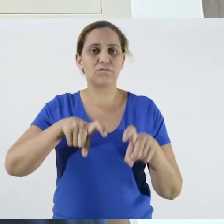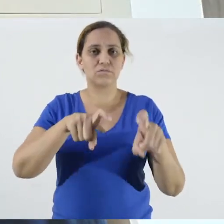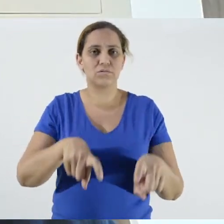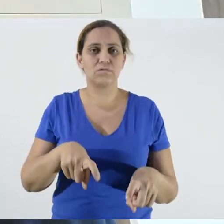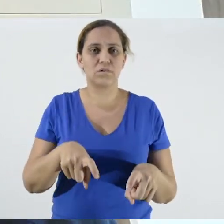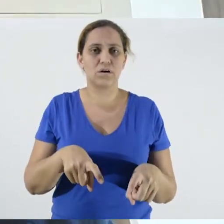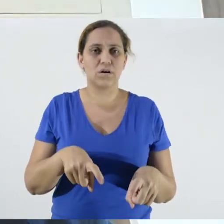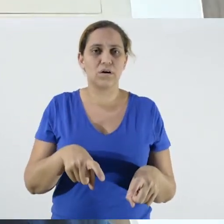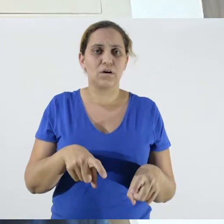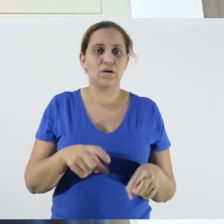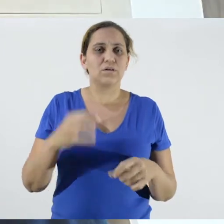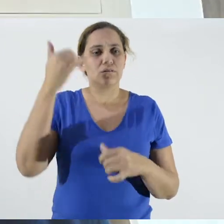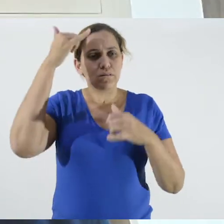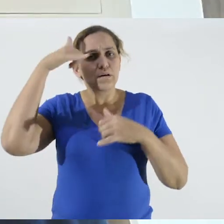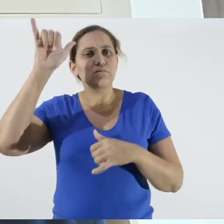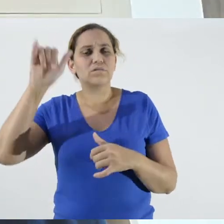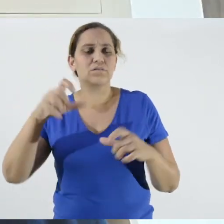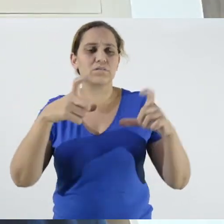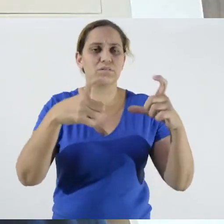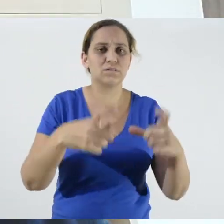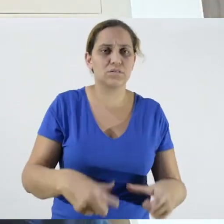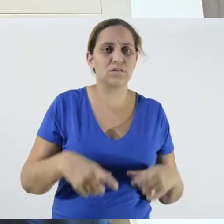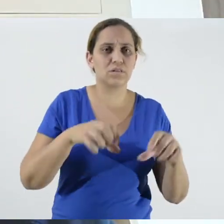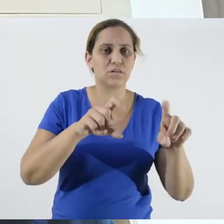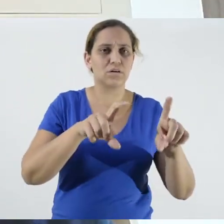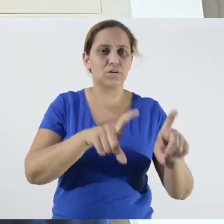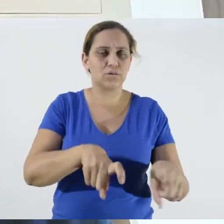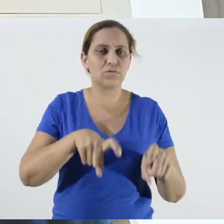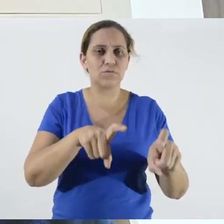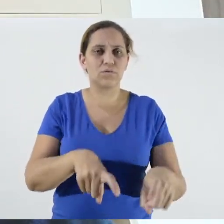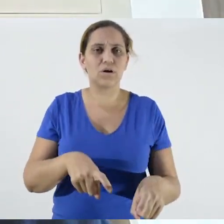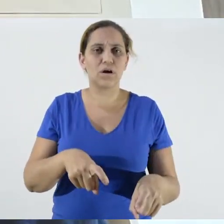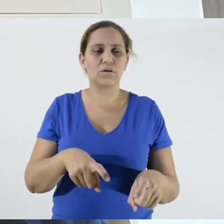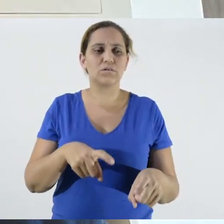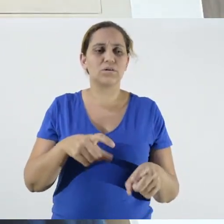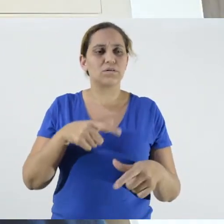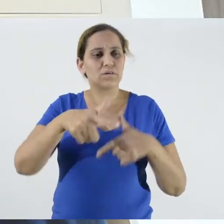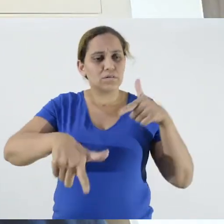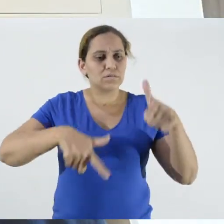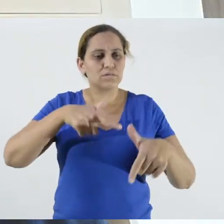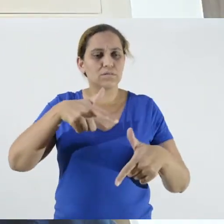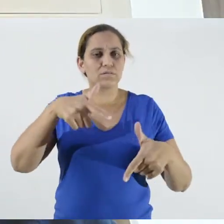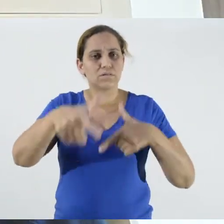on rural property, for technical assistance and inspection work,